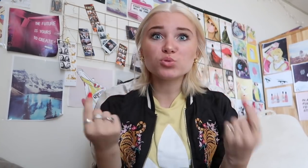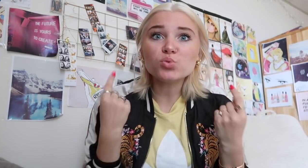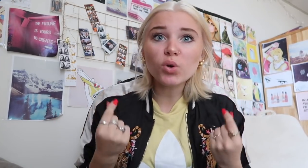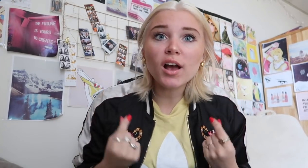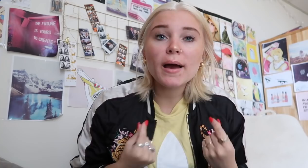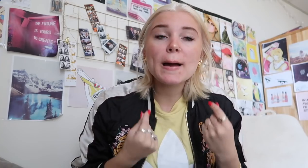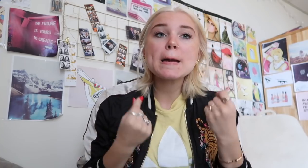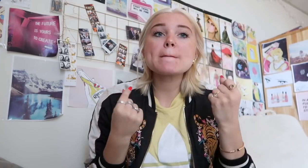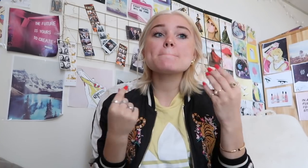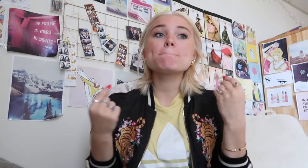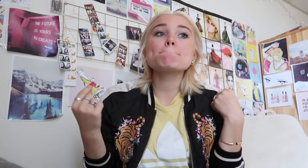WHAT WAS I SUPPOSED TO DO FOR REST OF MY HIGH SCHOOL LIFE